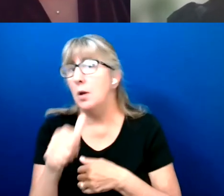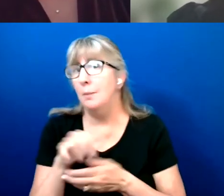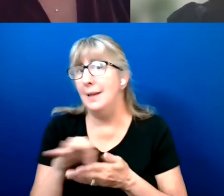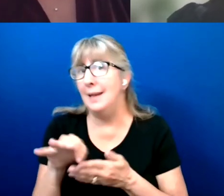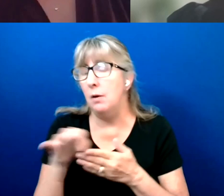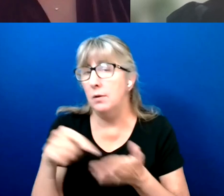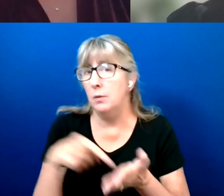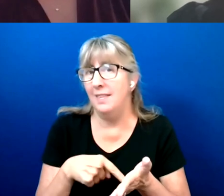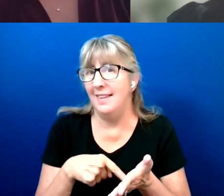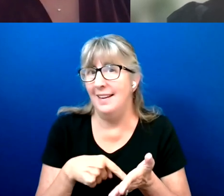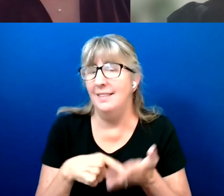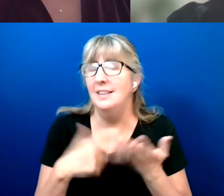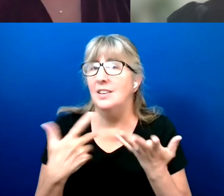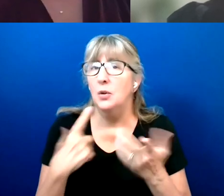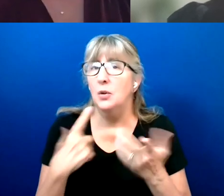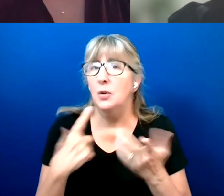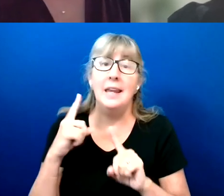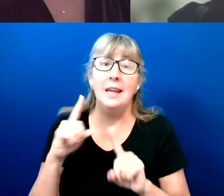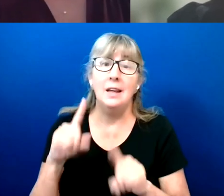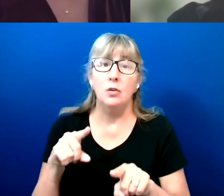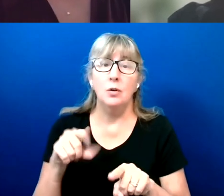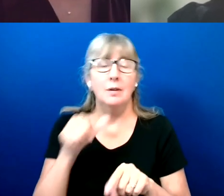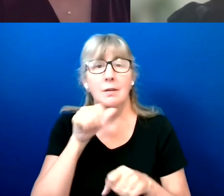So the answer is not enough, I think.